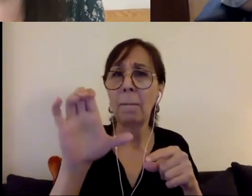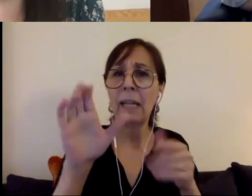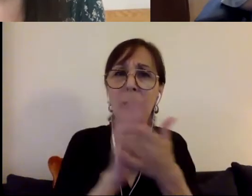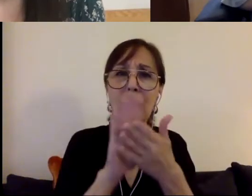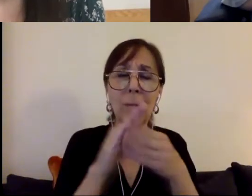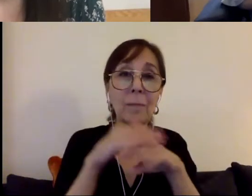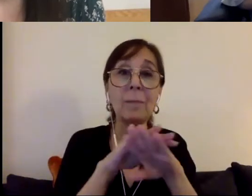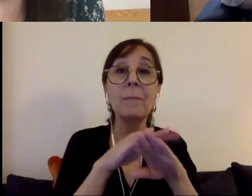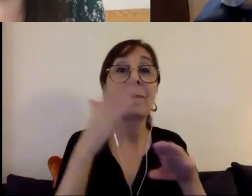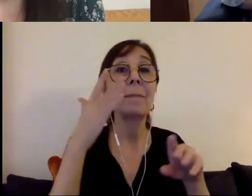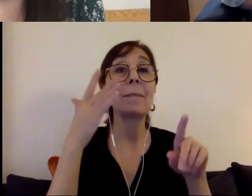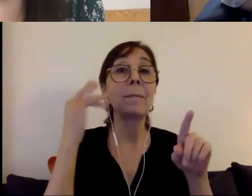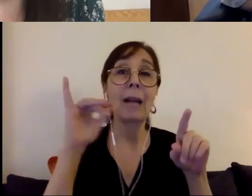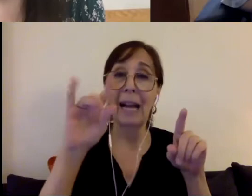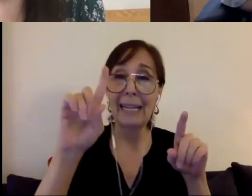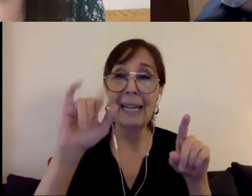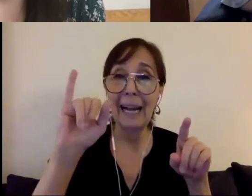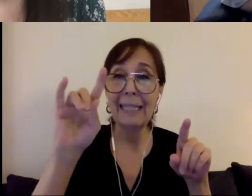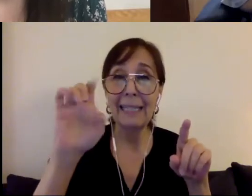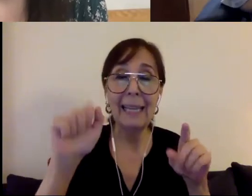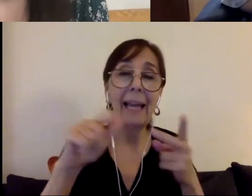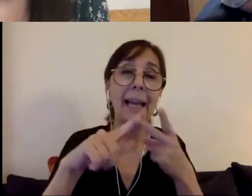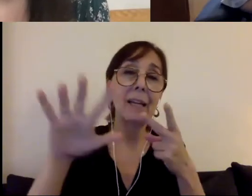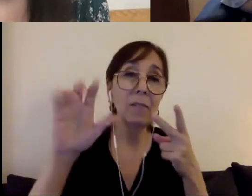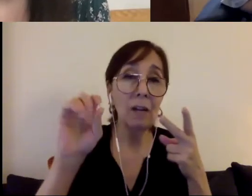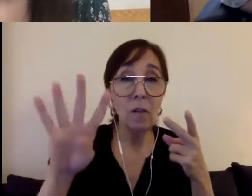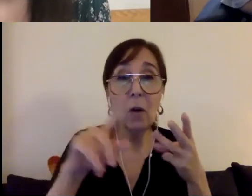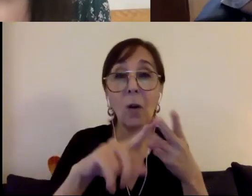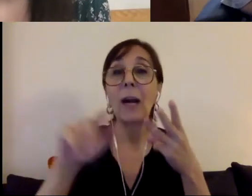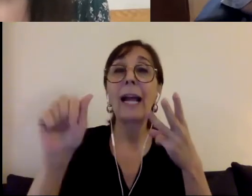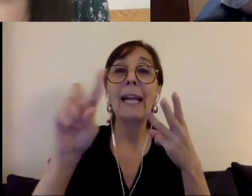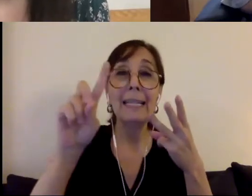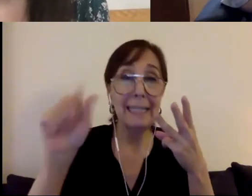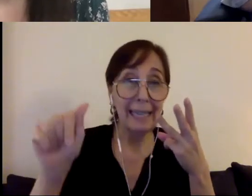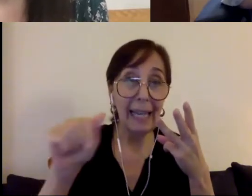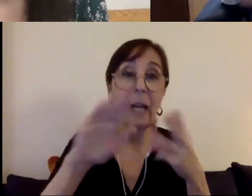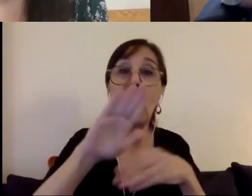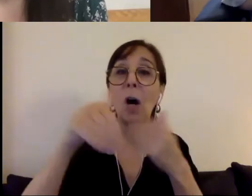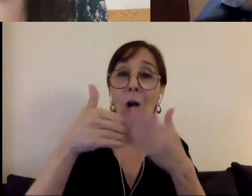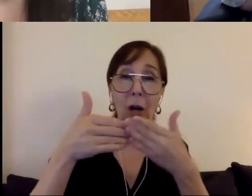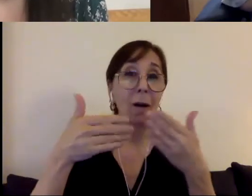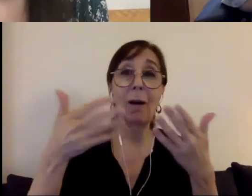Act by real floor and the Americans with Disabilities Act had all been passed.